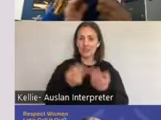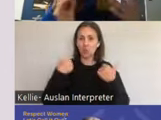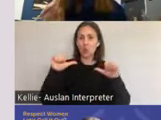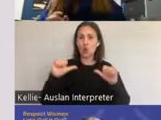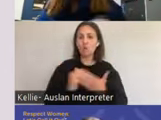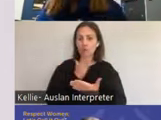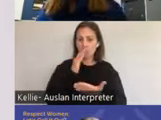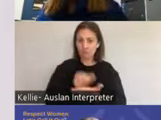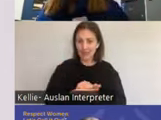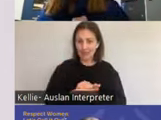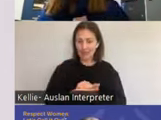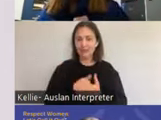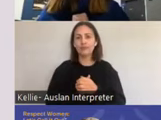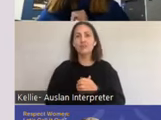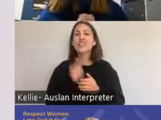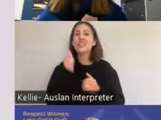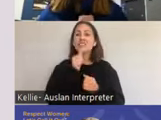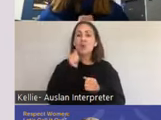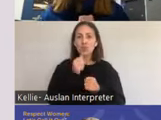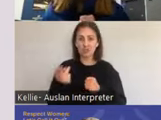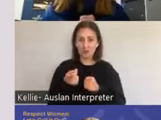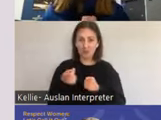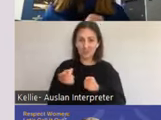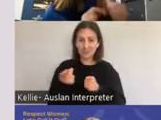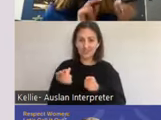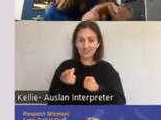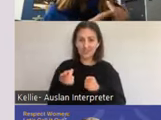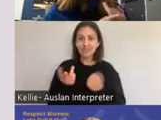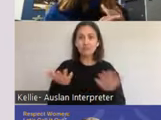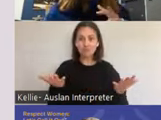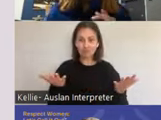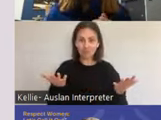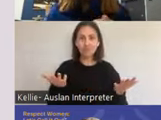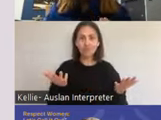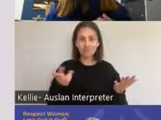If someone has diabetes, they all often have issues around their blood supply. So,